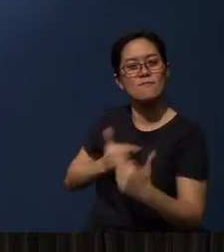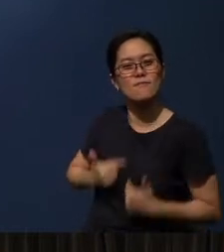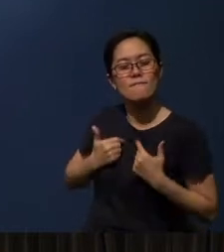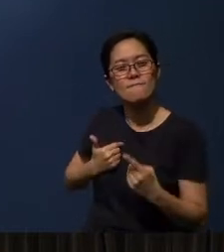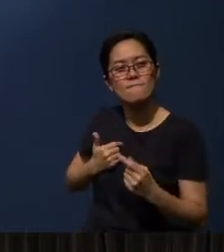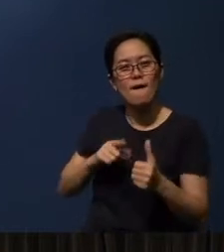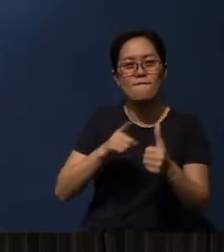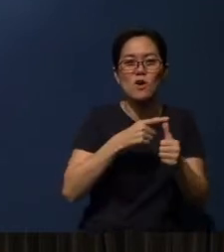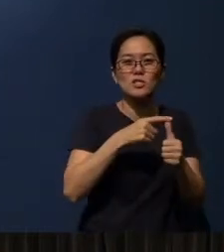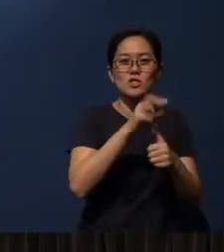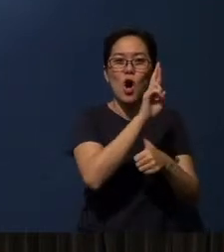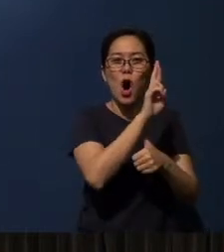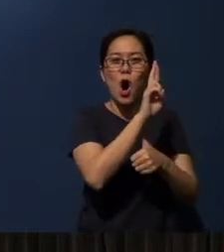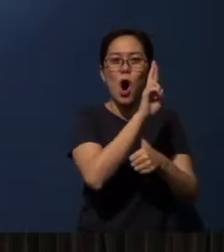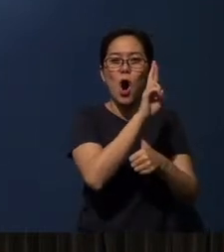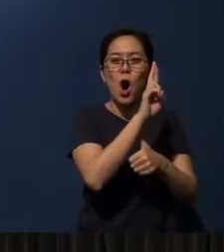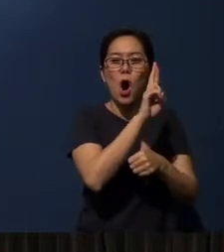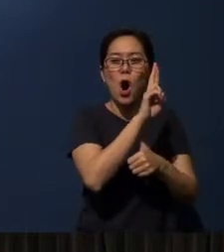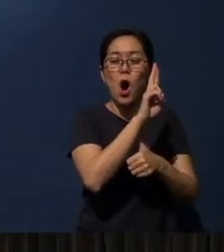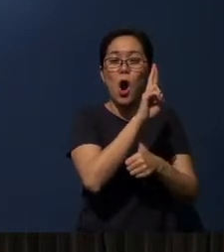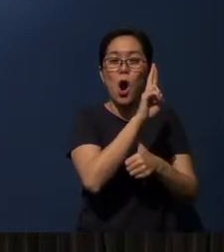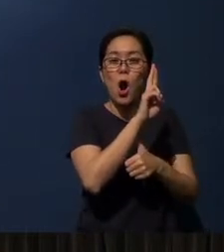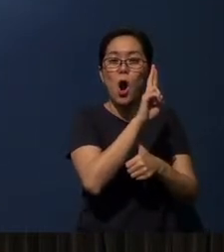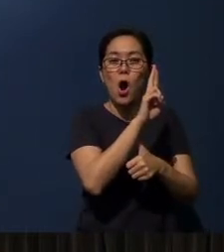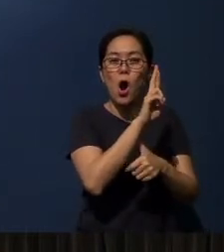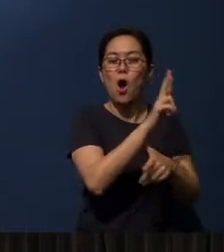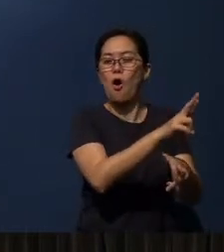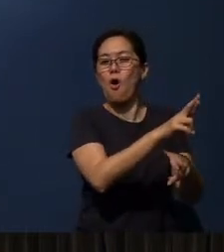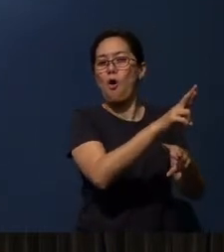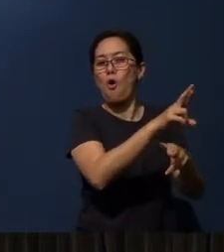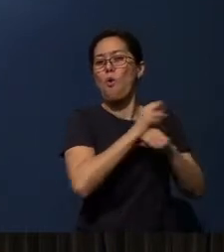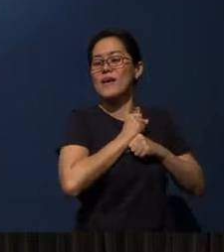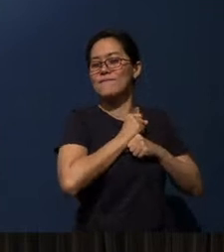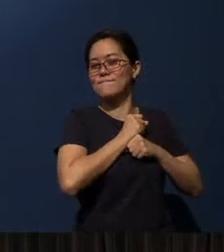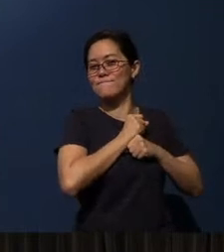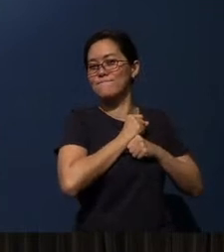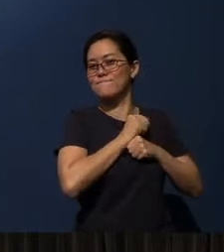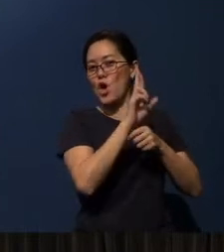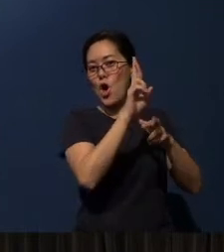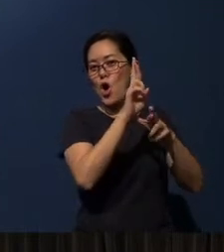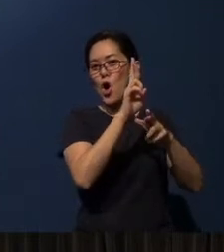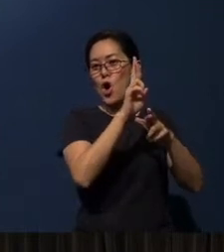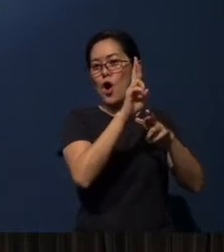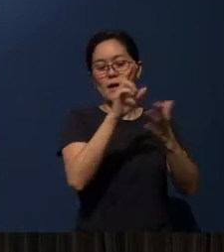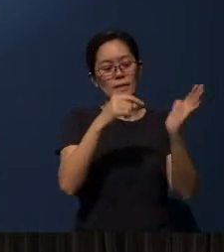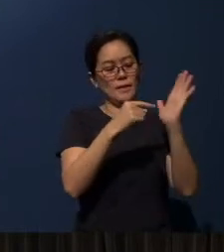The first R (represents) the word “RECEIVE”. And if you can put it right in the center of your palm,